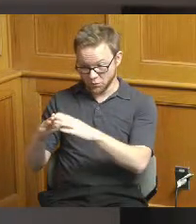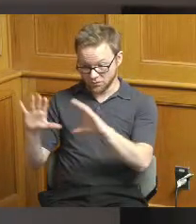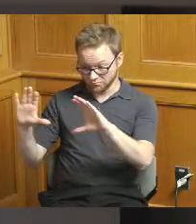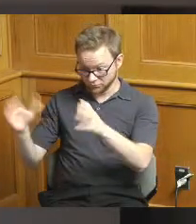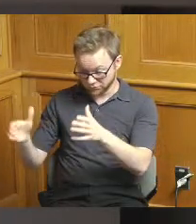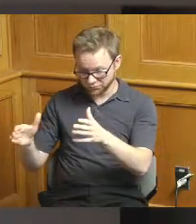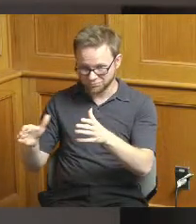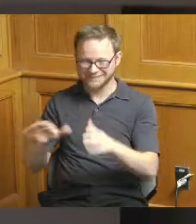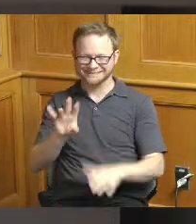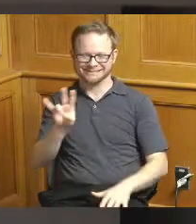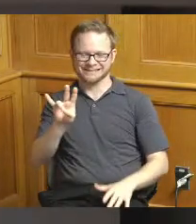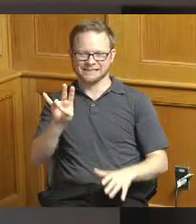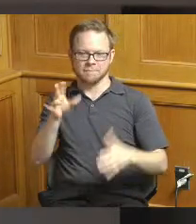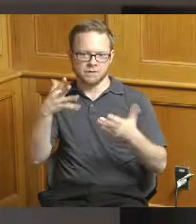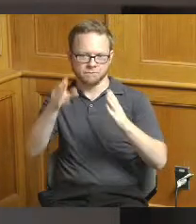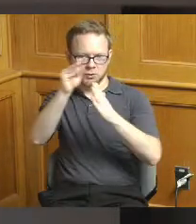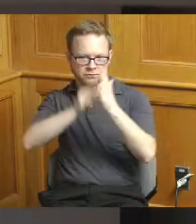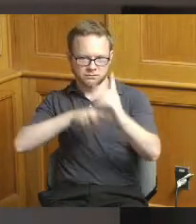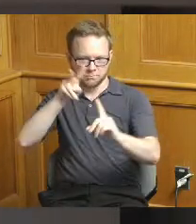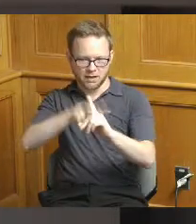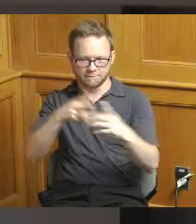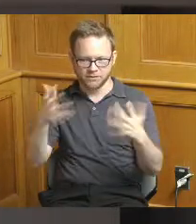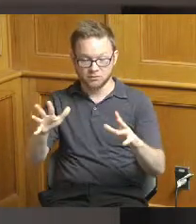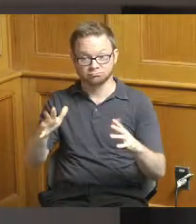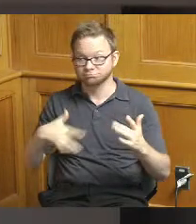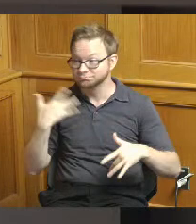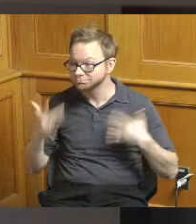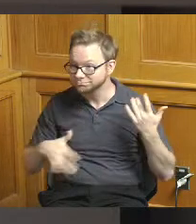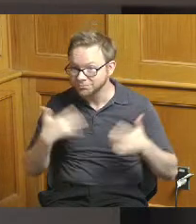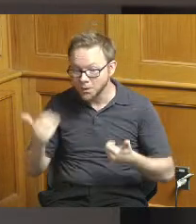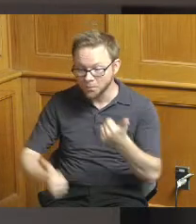kind of one of the more exciting parts right there that the vast majority of these communities were